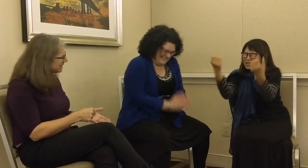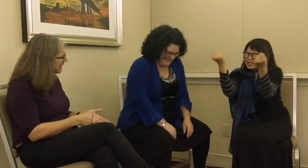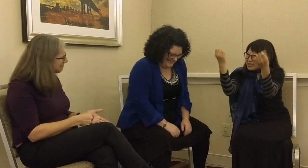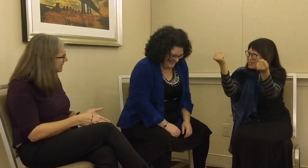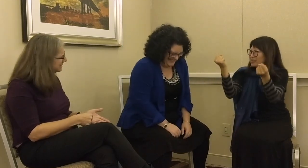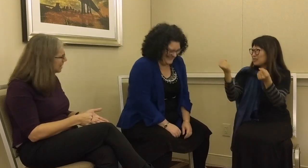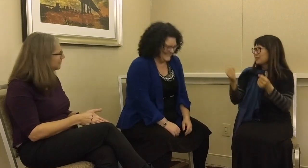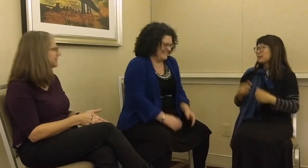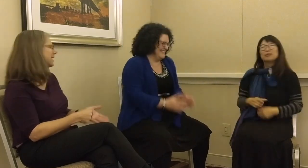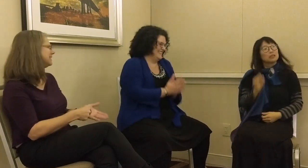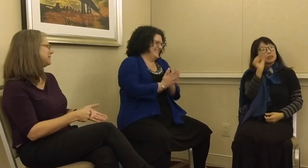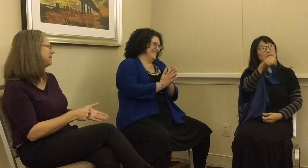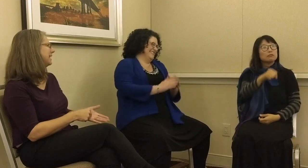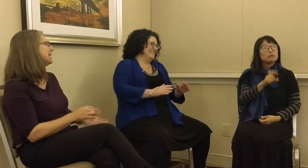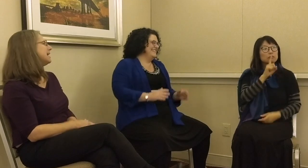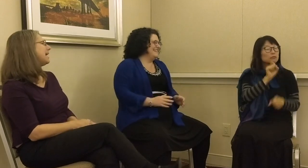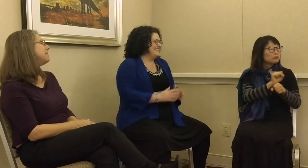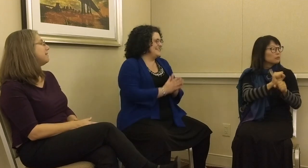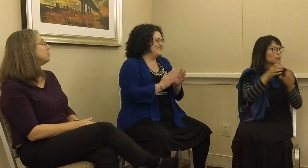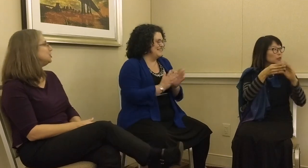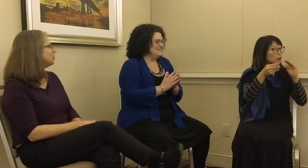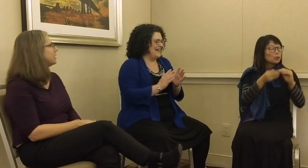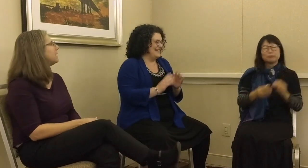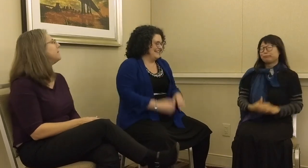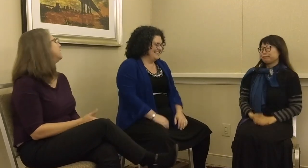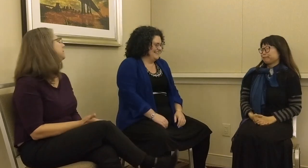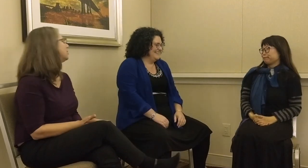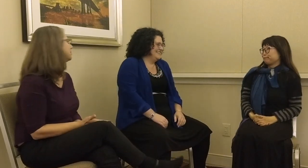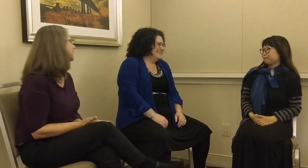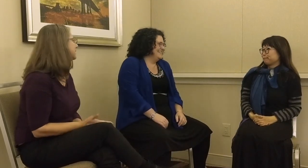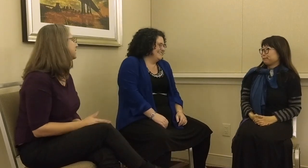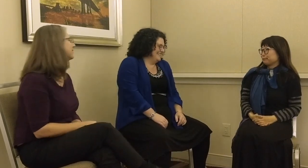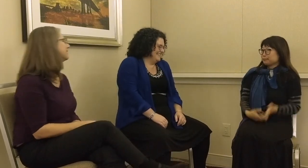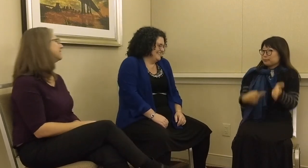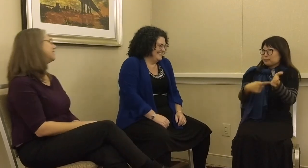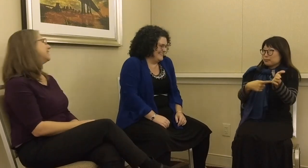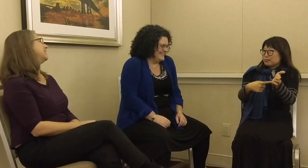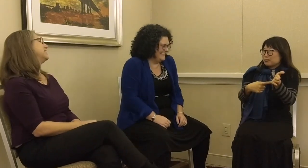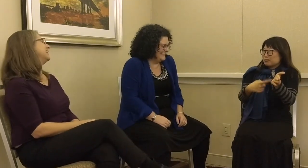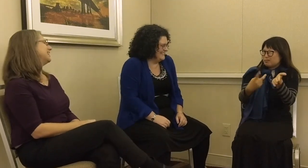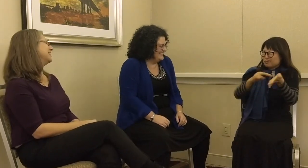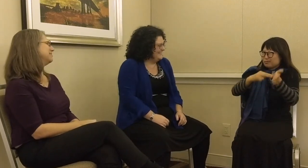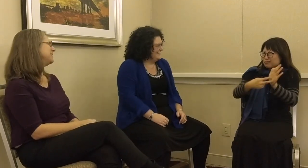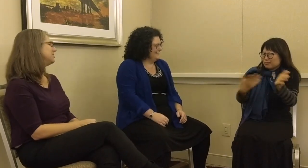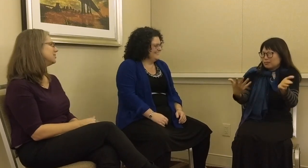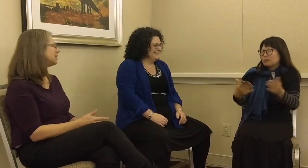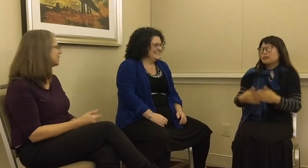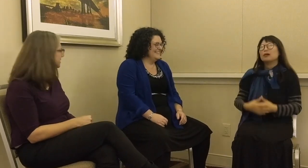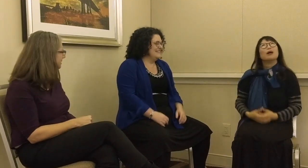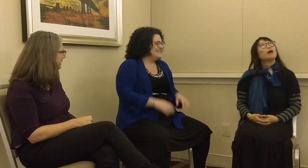that mean? Tell me. Sign it to me.” Then, they’d do it and then it’d be totally clear because you’re like “What does this mean?”